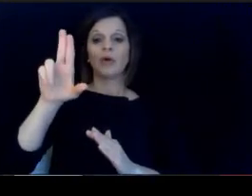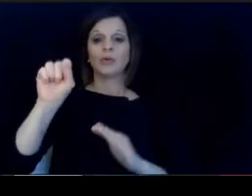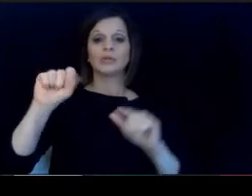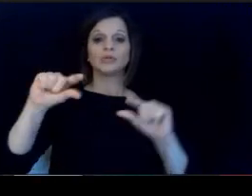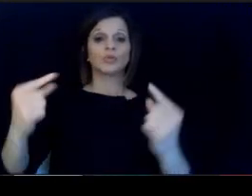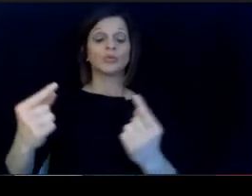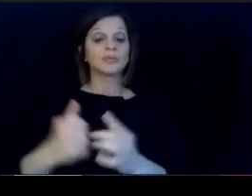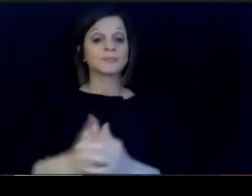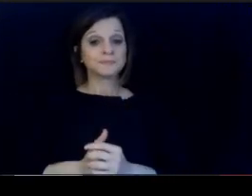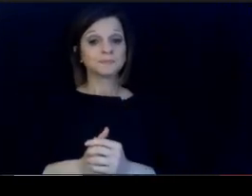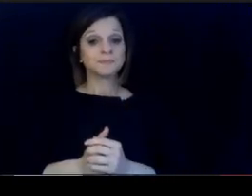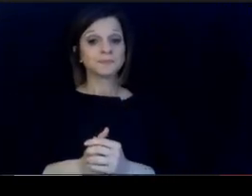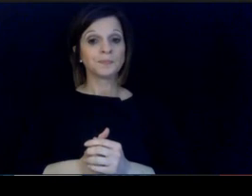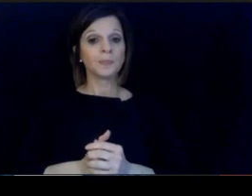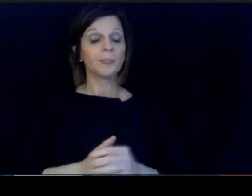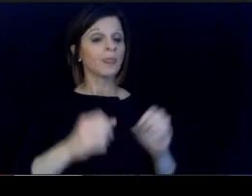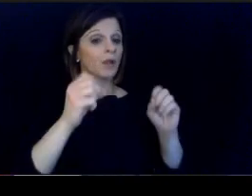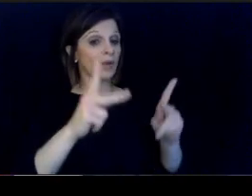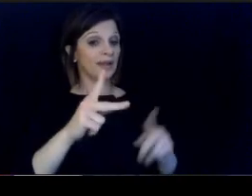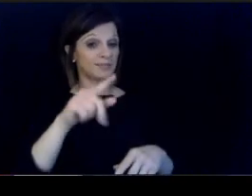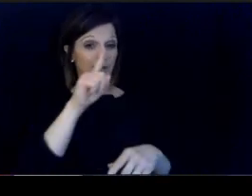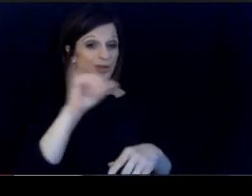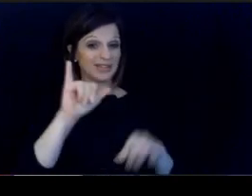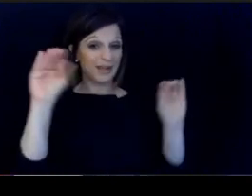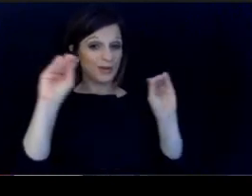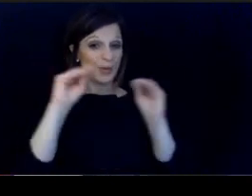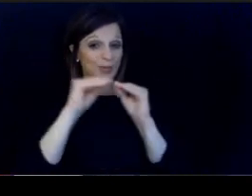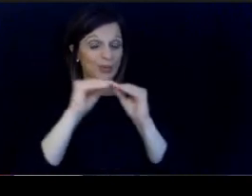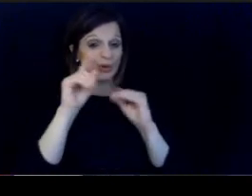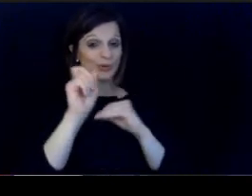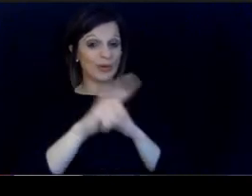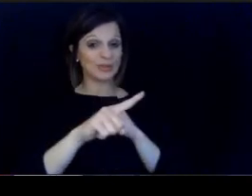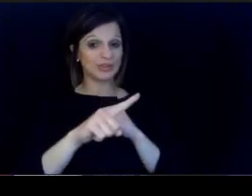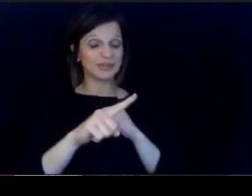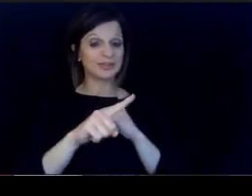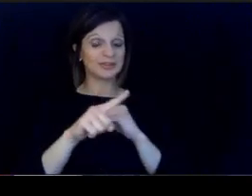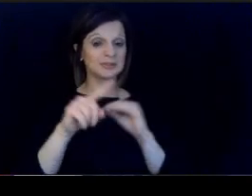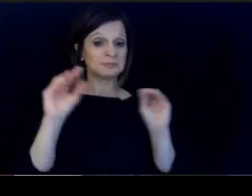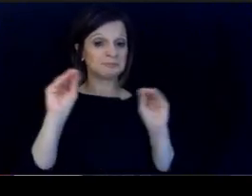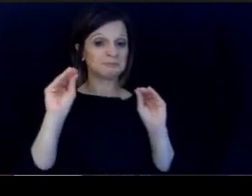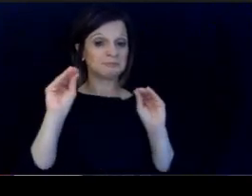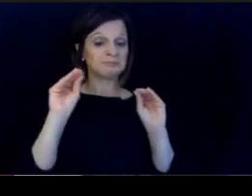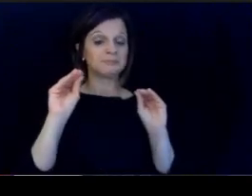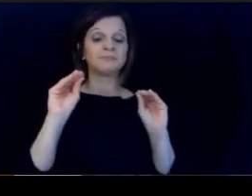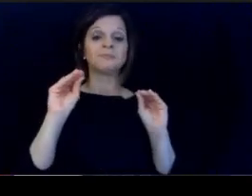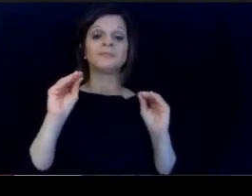It looks like we don't have any other. questions that have been submitted through the live event.